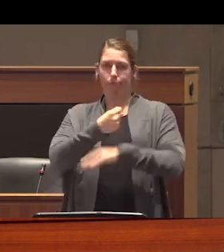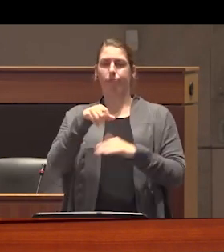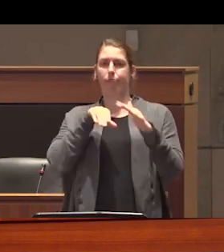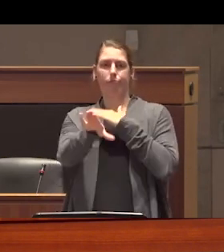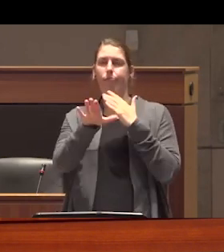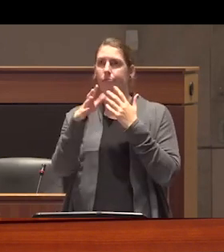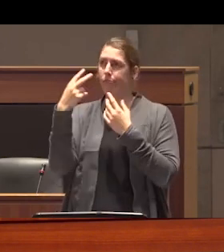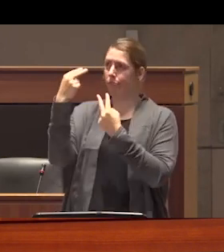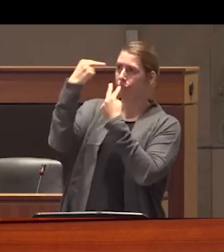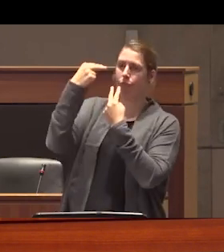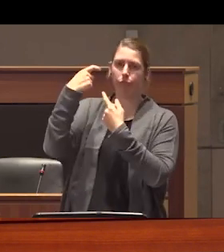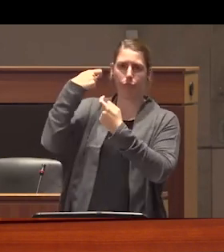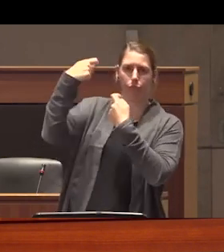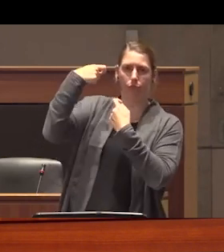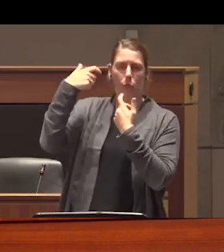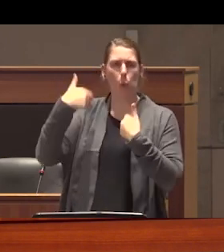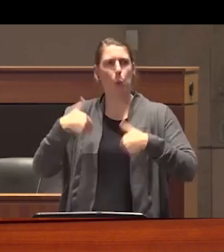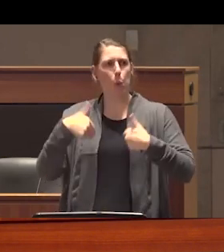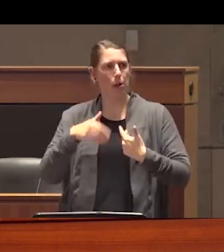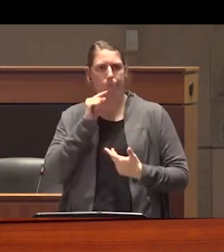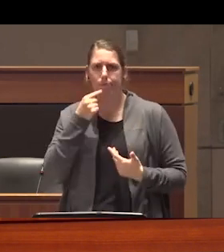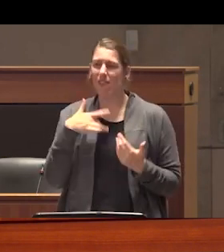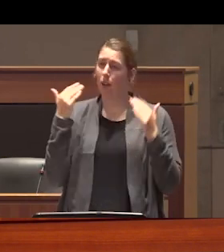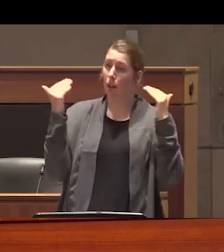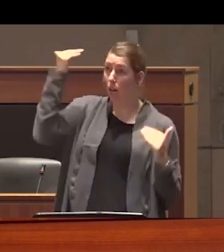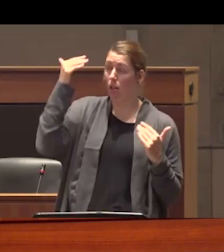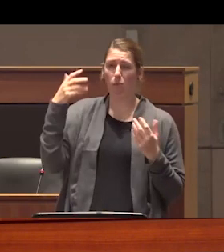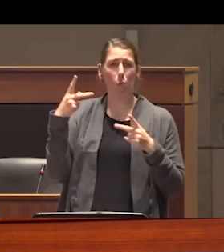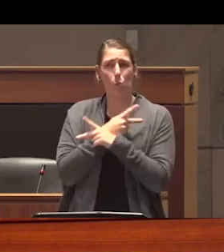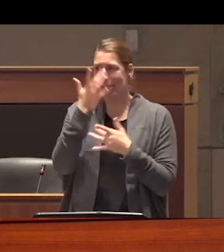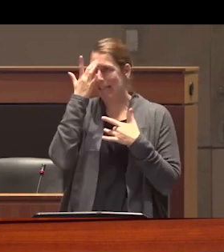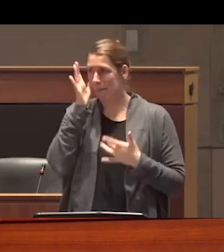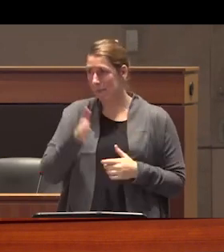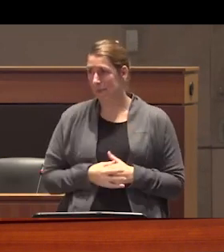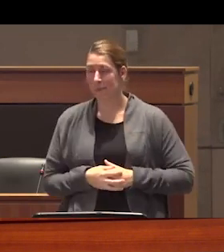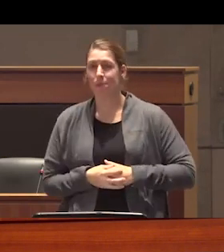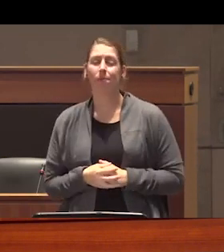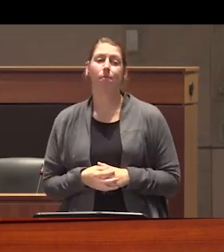regimes of medical surveillance and control that often make us even more sick and from experience